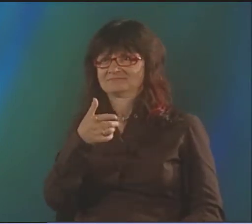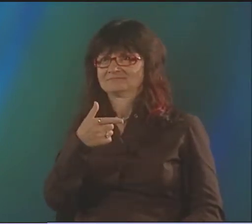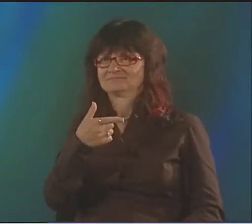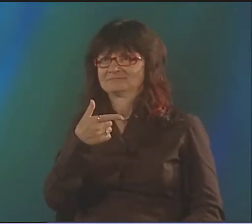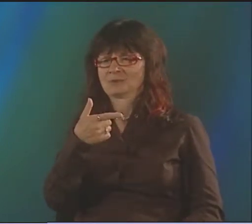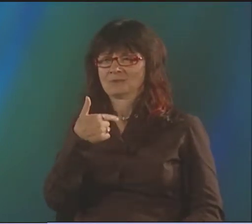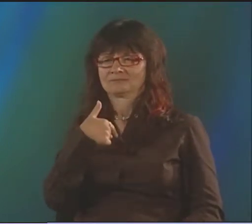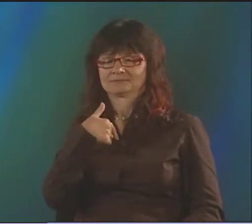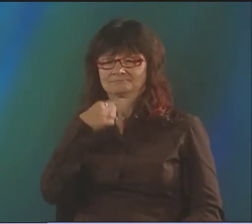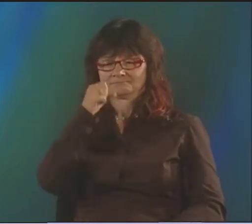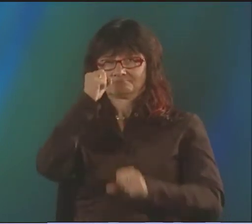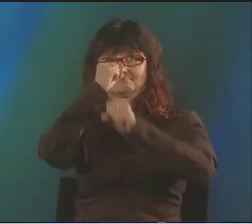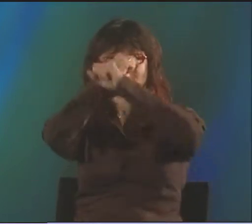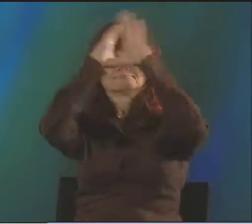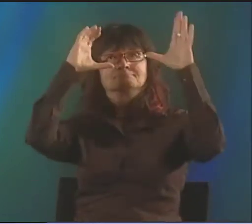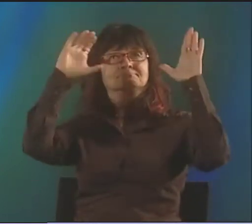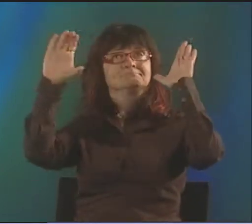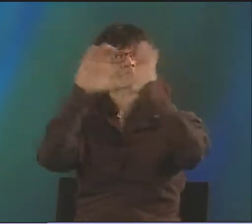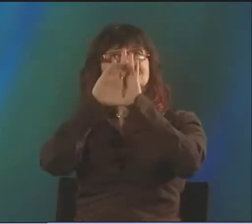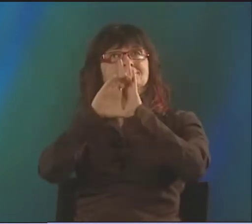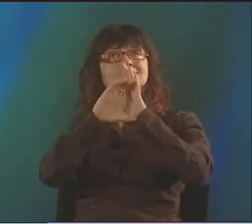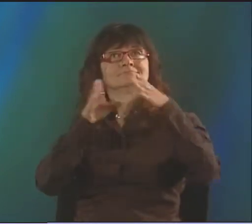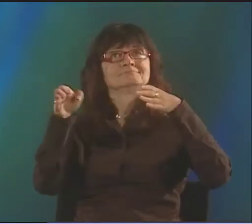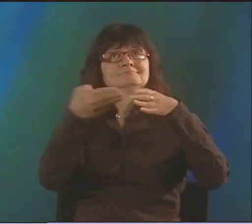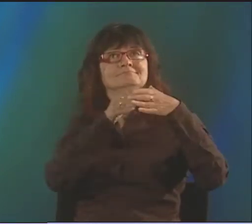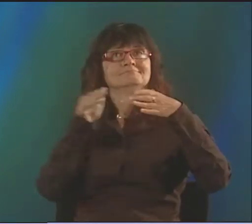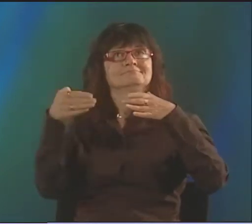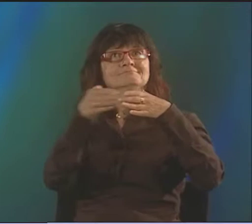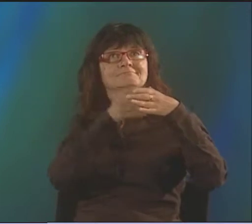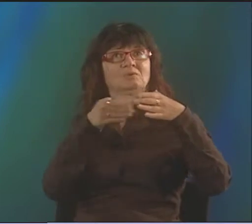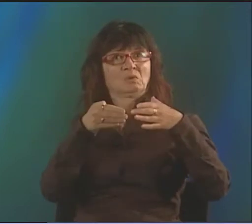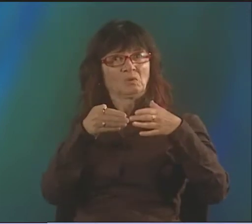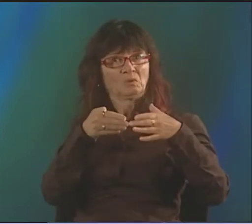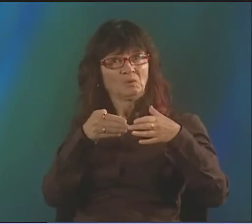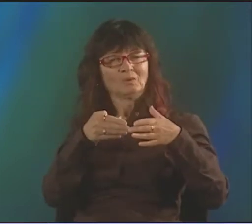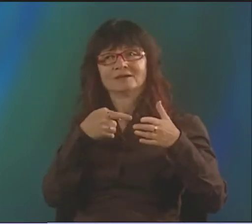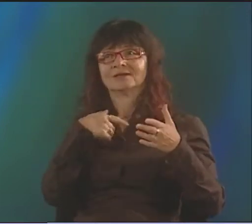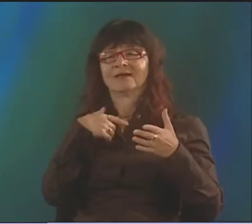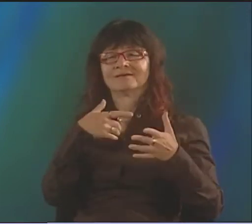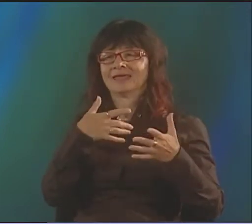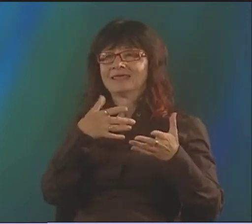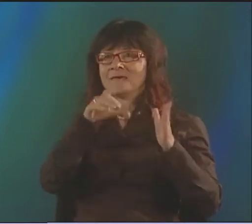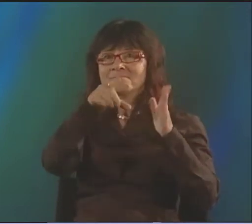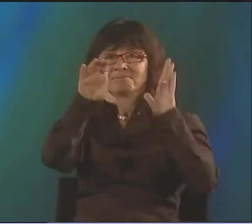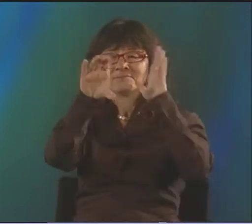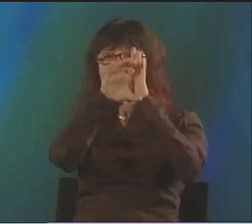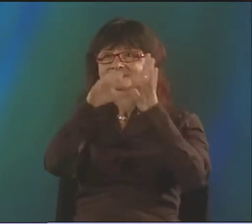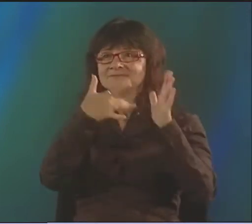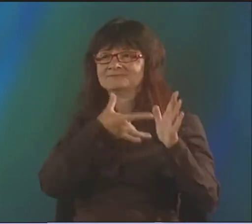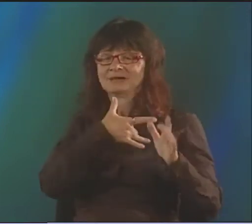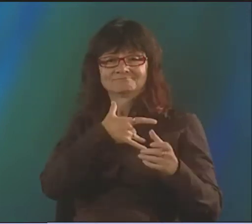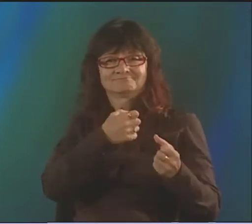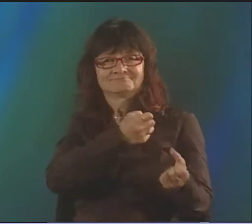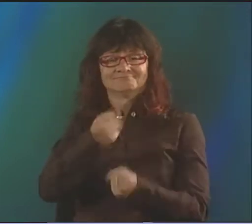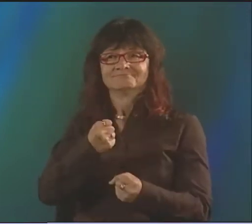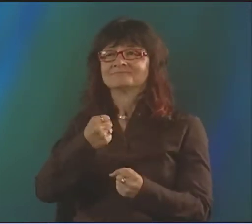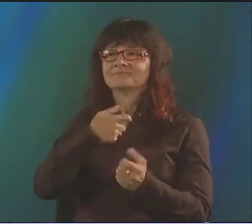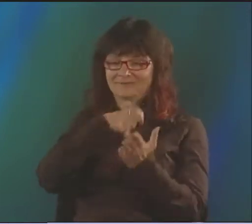I THOUGHT, "A GOLDFISH?" AND I JUST IMAGINED THAT IMAGE, WHAT HE WAS TRYING TO SAY. AND THE MINUTE I UNDERSTOOD WHAT IMAGE HE WAS TRYING TO EVOKE,